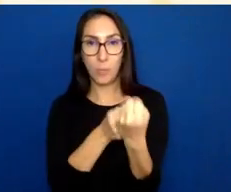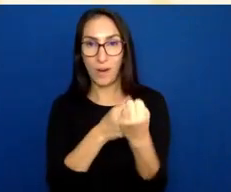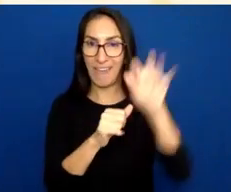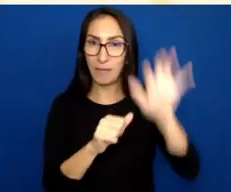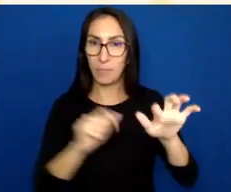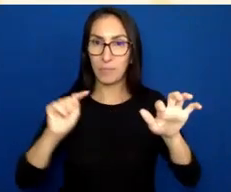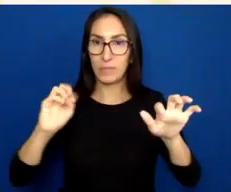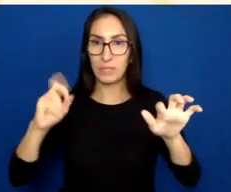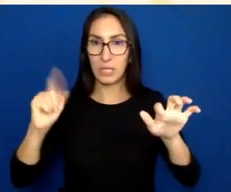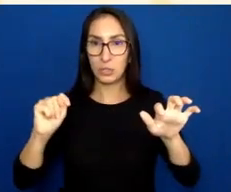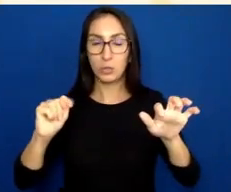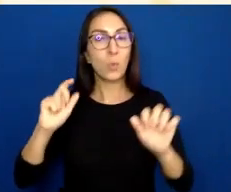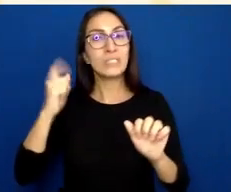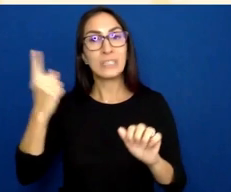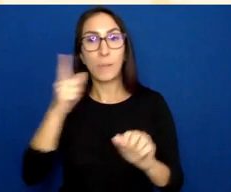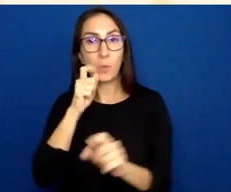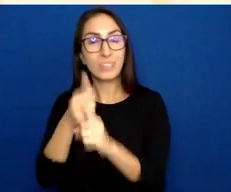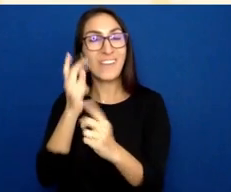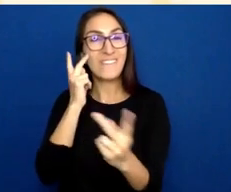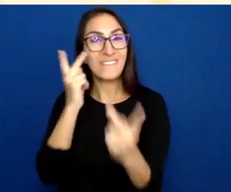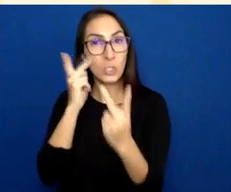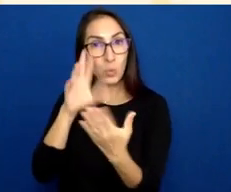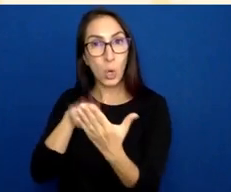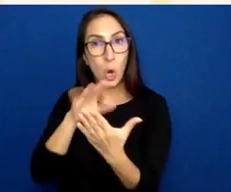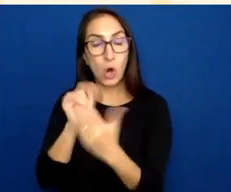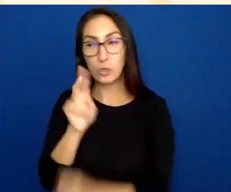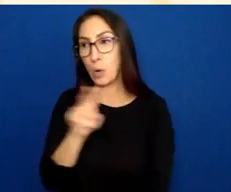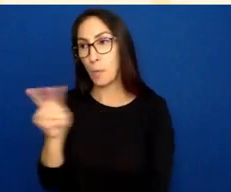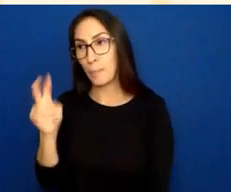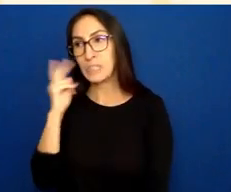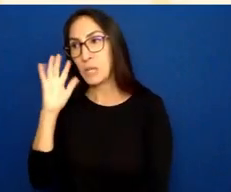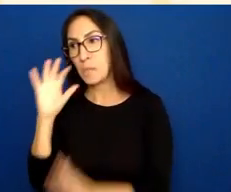who's a visual learner could look at the image and say, Oh, yes, I kind of get what she's talking about.